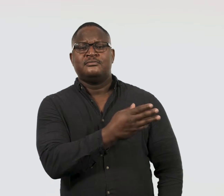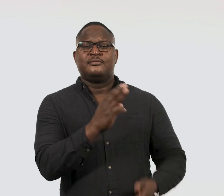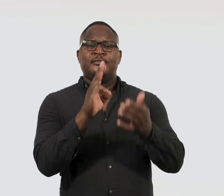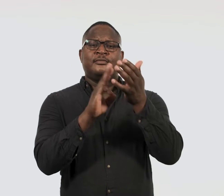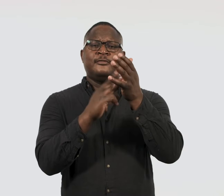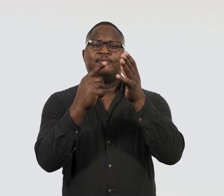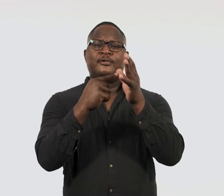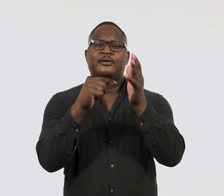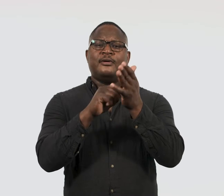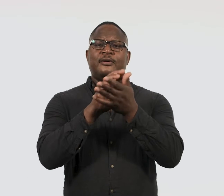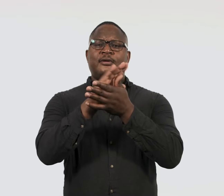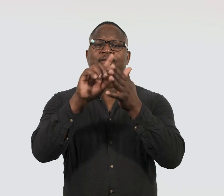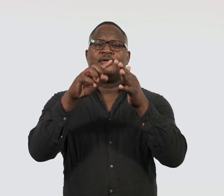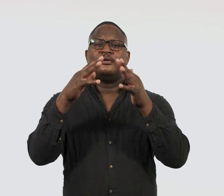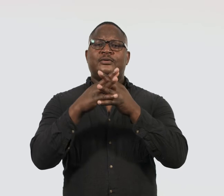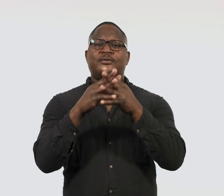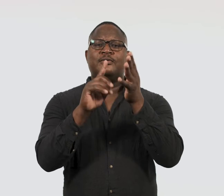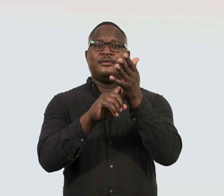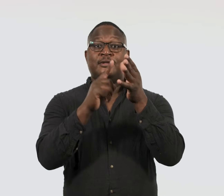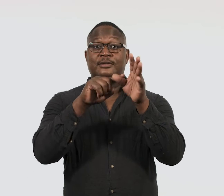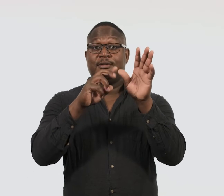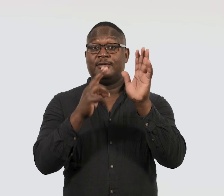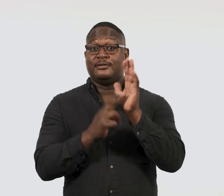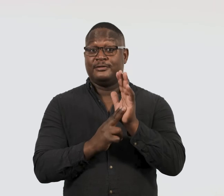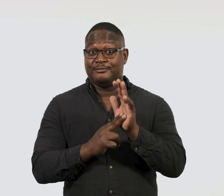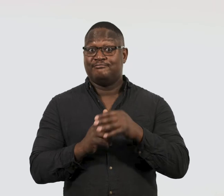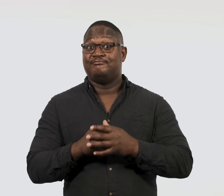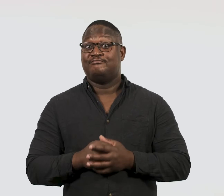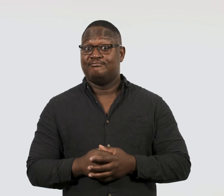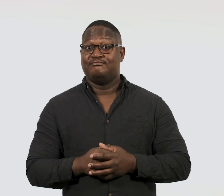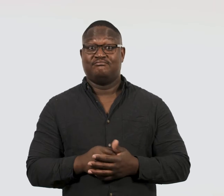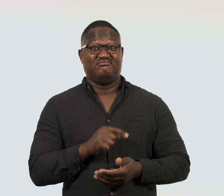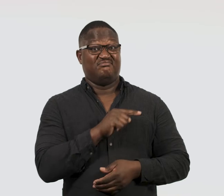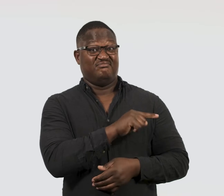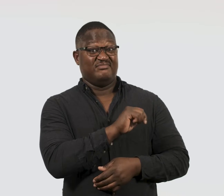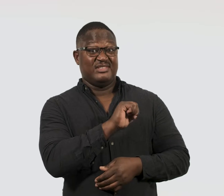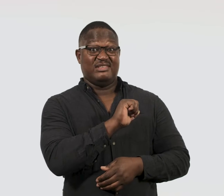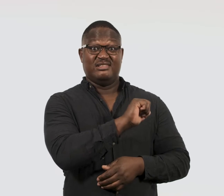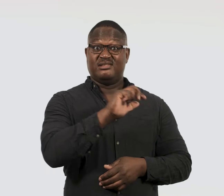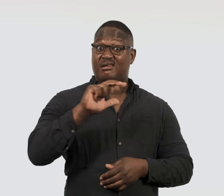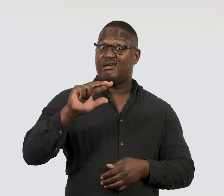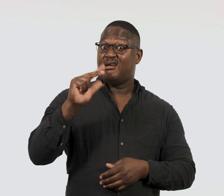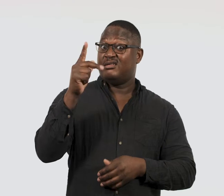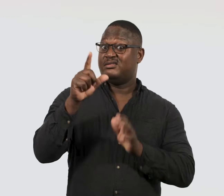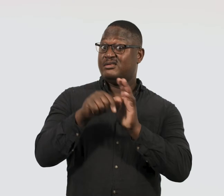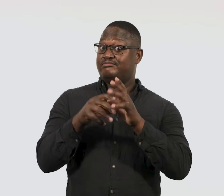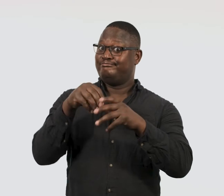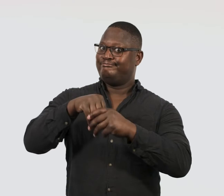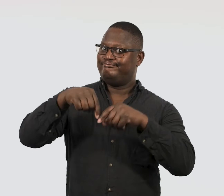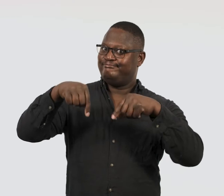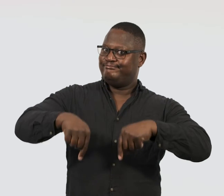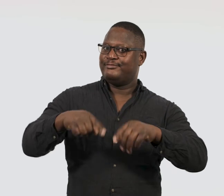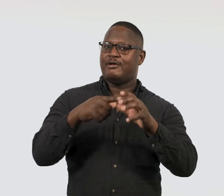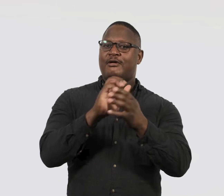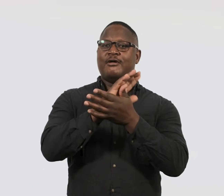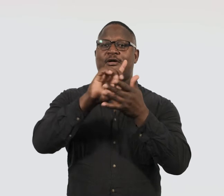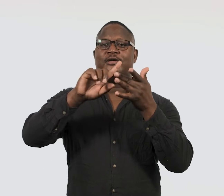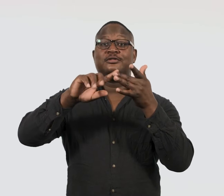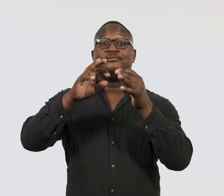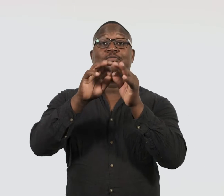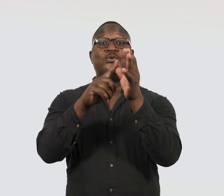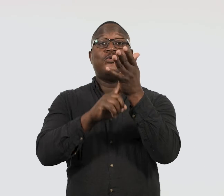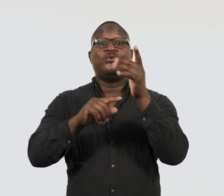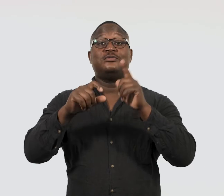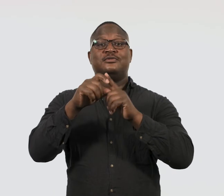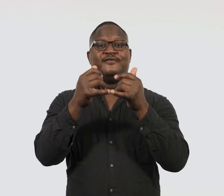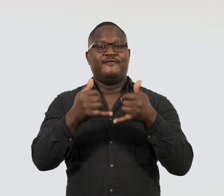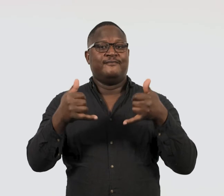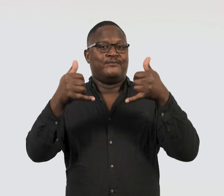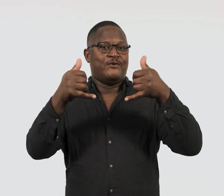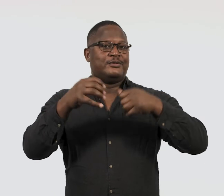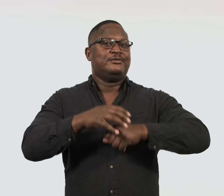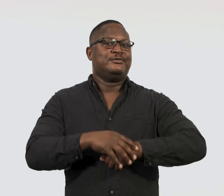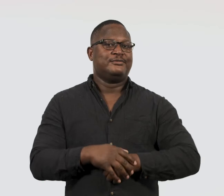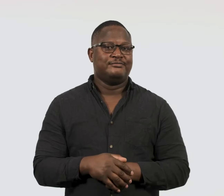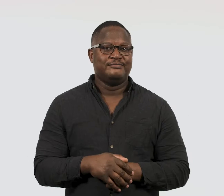This is Mathew Lynn’s 18th time as an Archibald finalist.